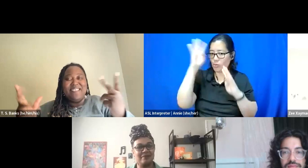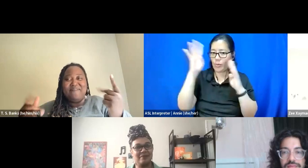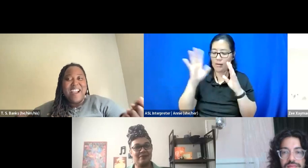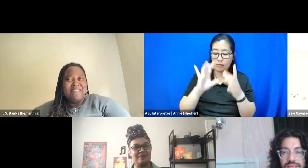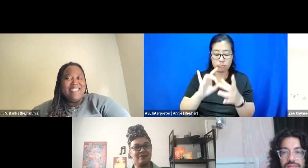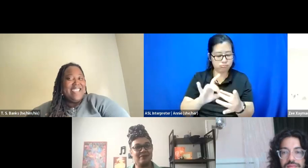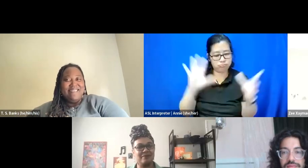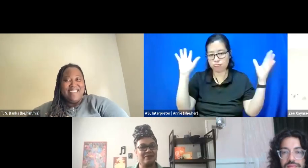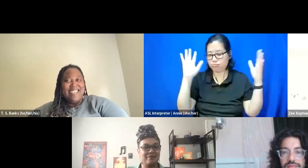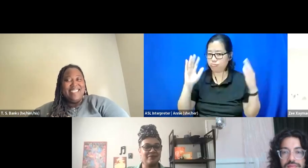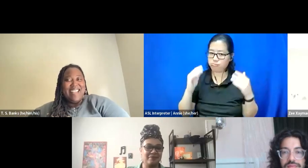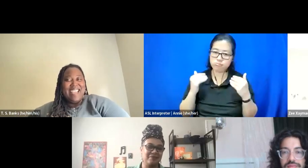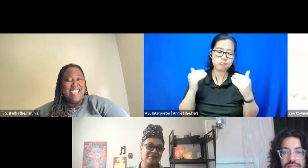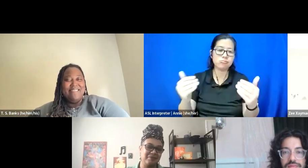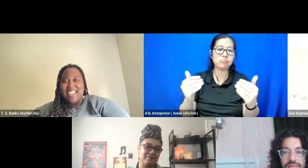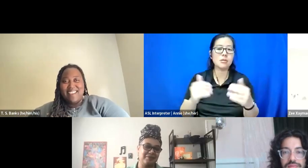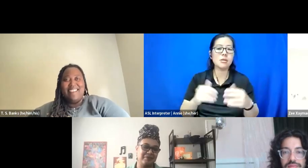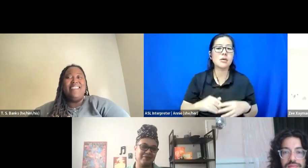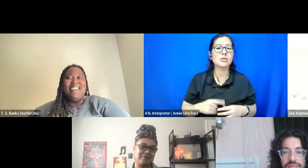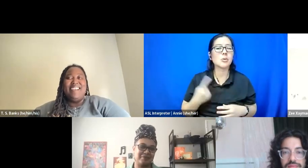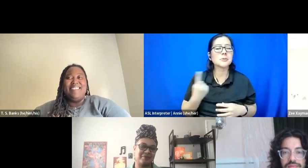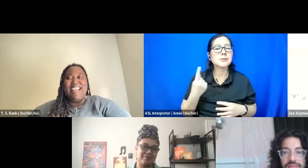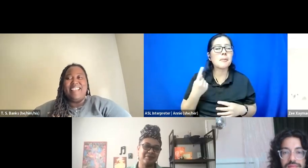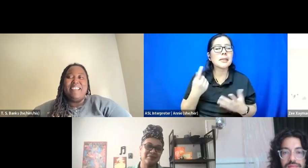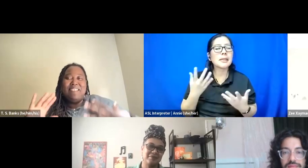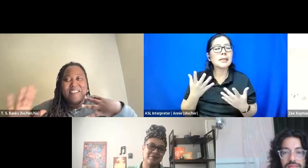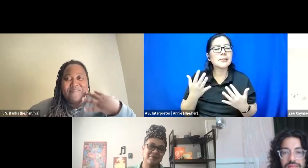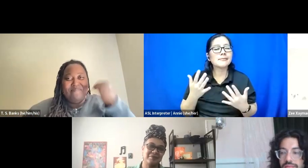in the environment that you need to get you there? Like let me know.